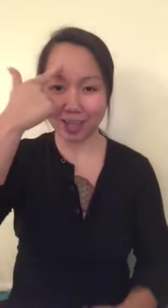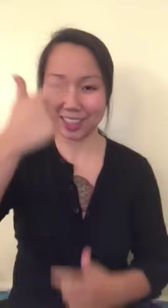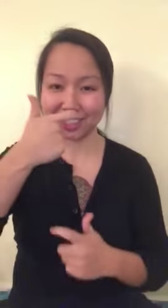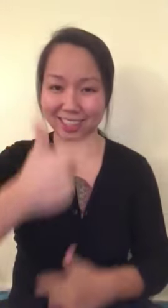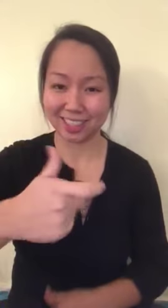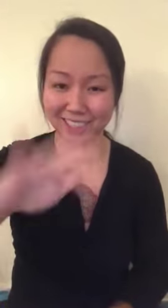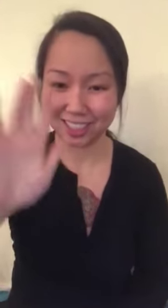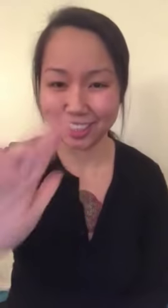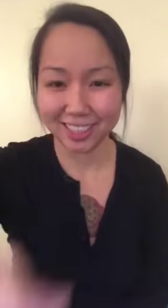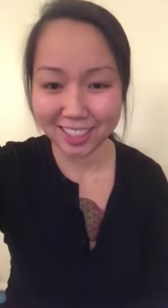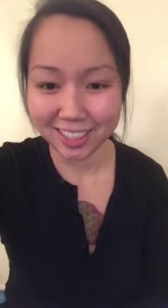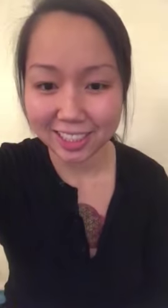Thank you for watching! Bye!